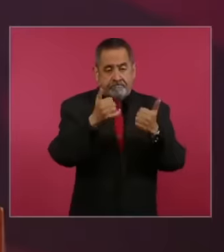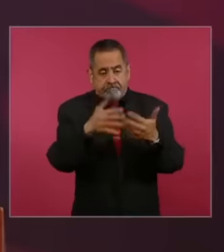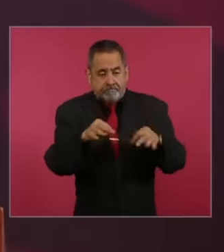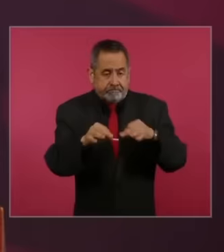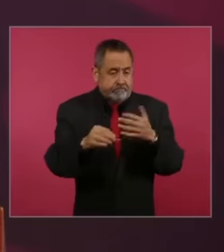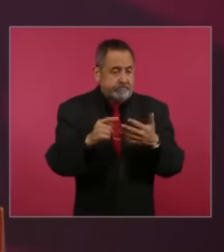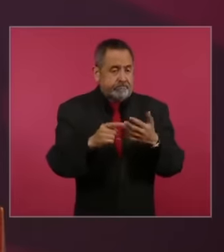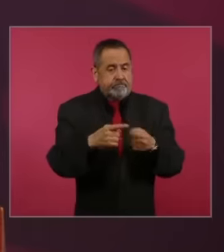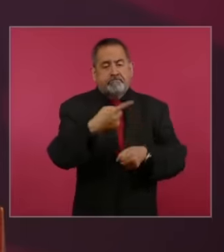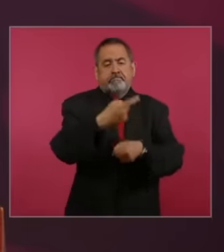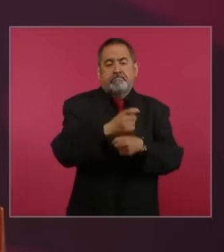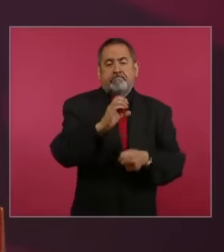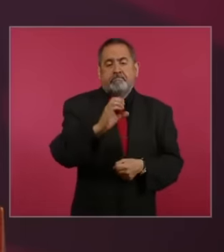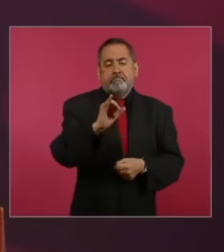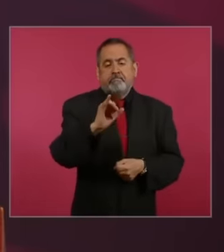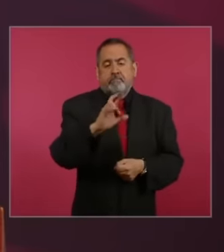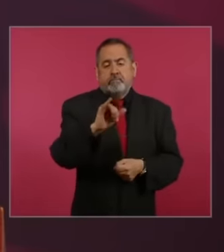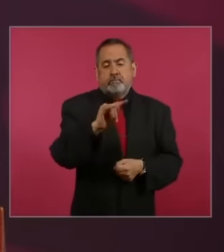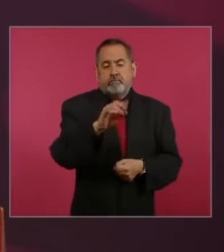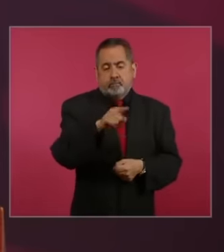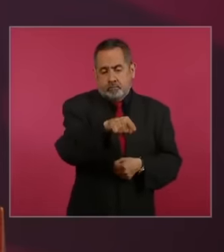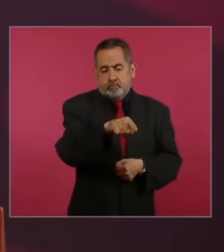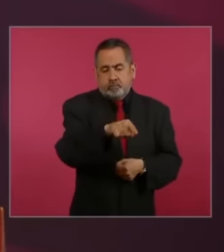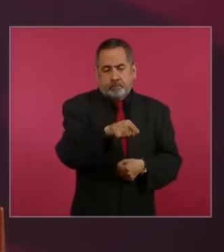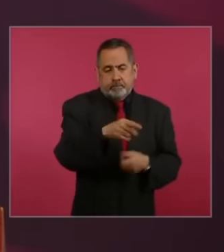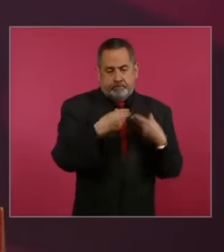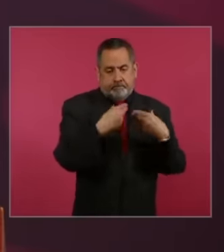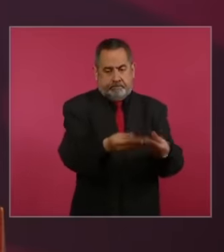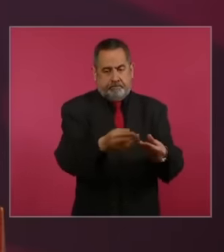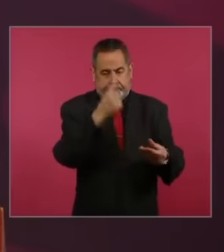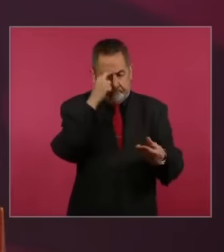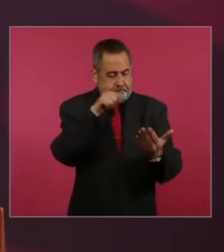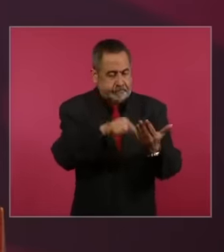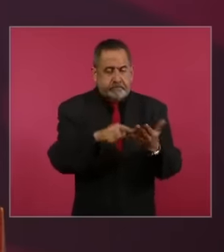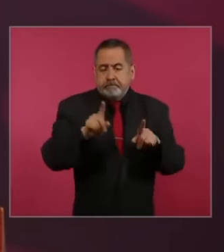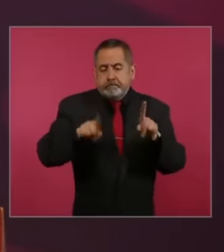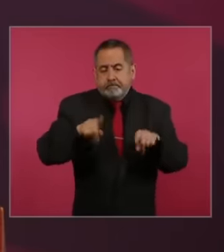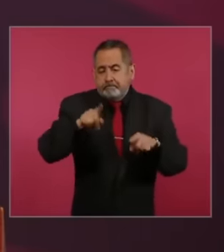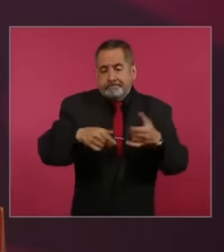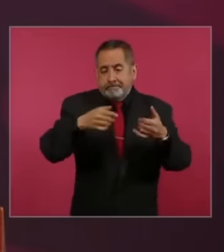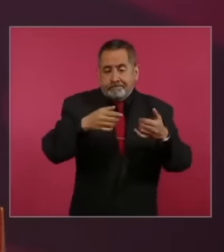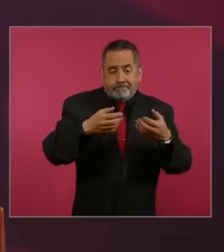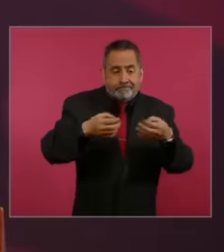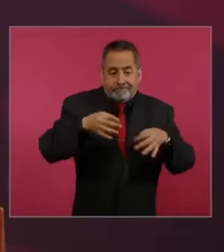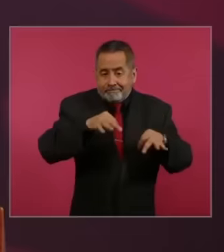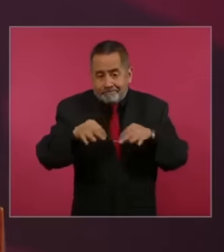circuit, which is where these matters are, can have in their hands and can organize